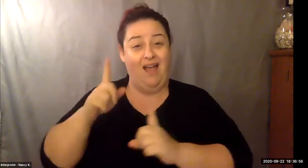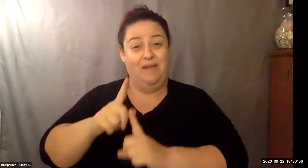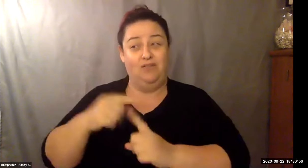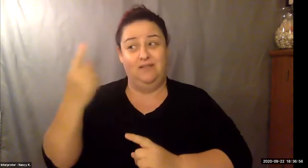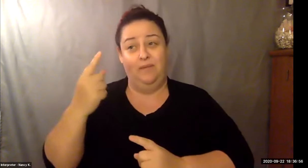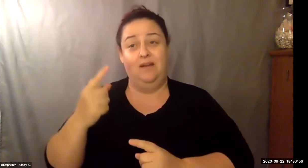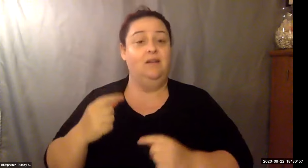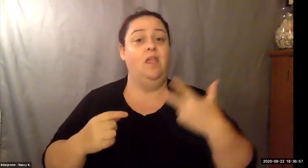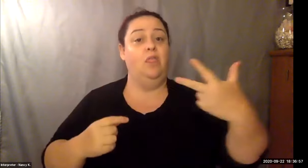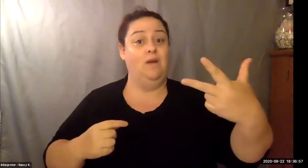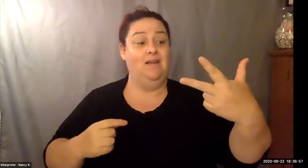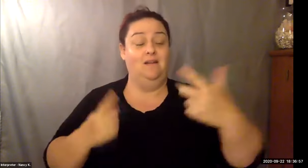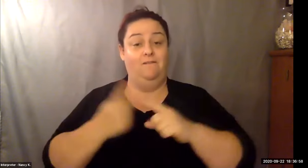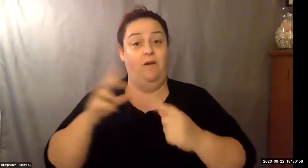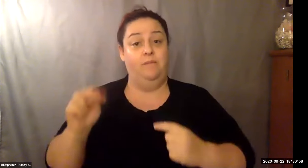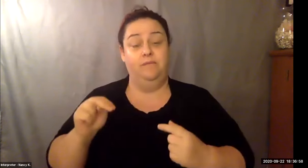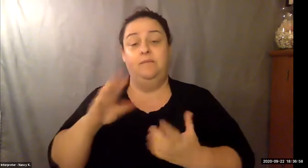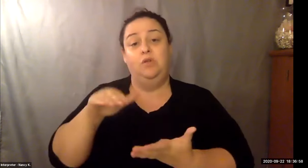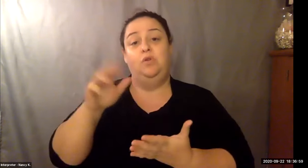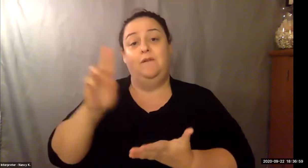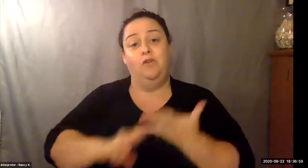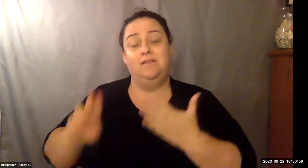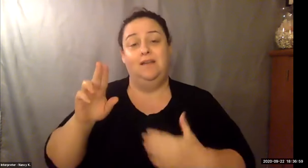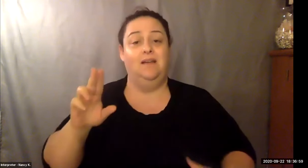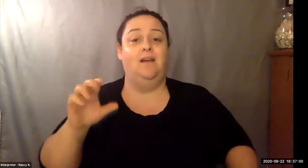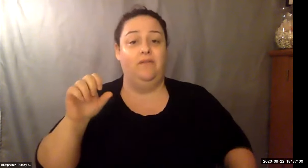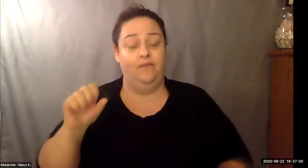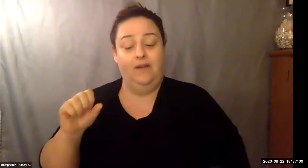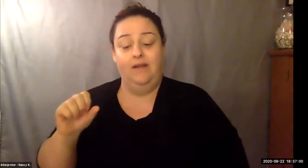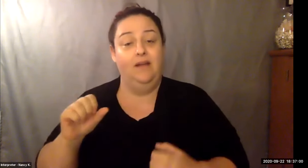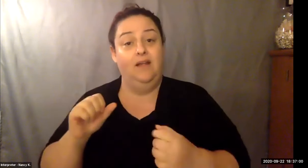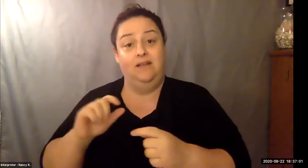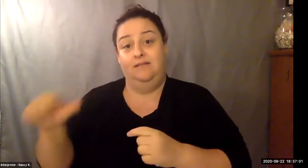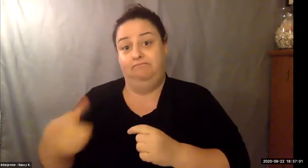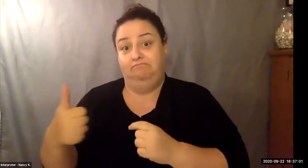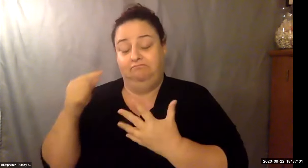Keith Wolling: And I'll just say this is how it starts. I'M IN A ROOM. I'M A $200 bill everybody's in the audience.